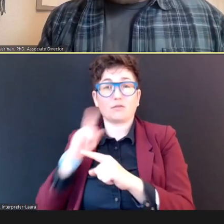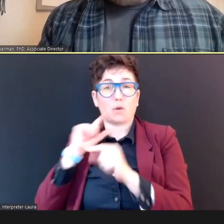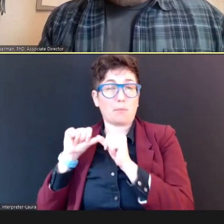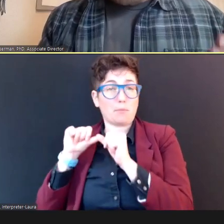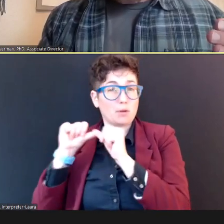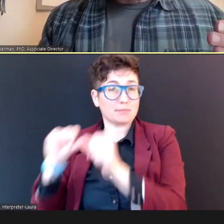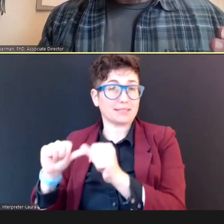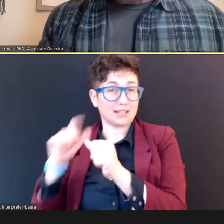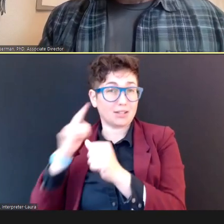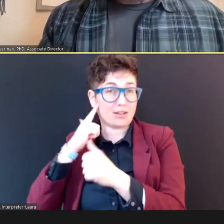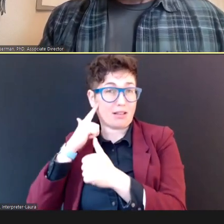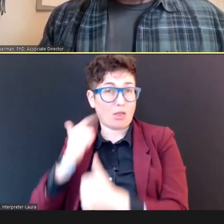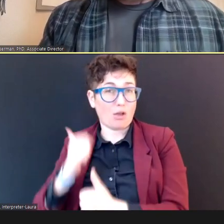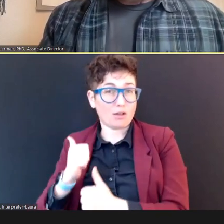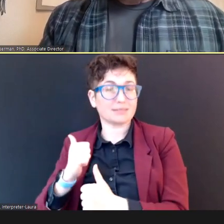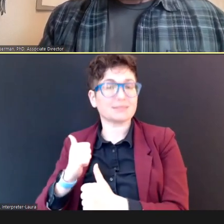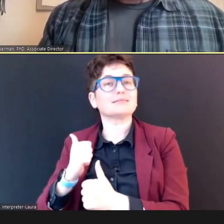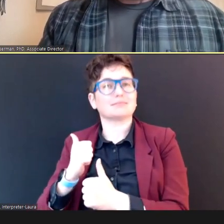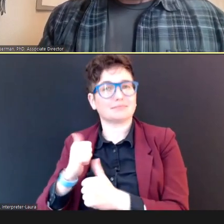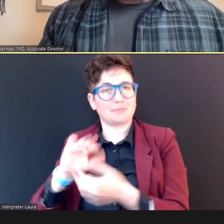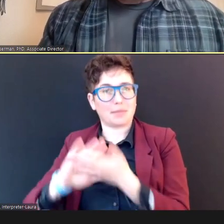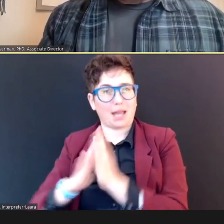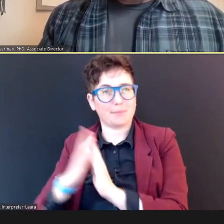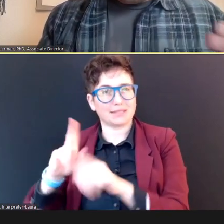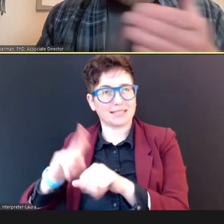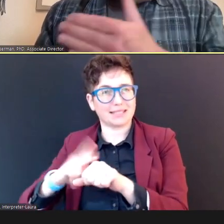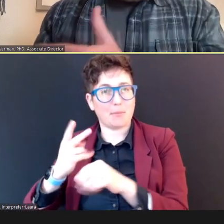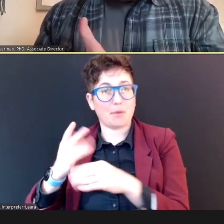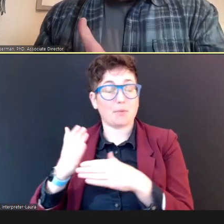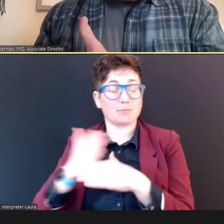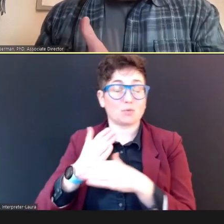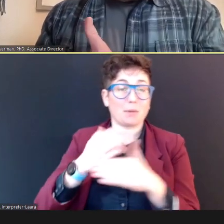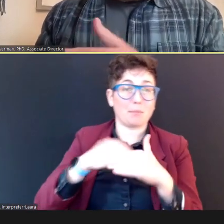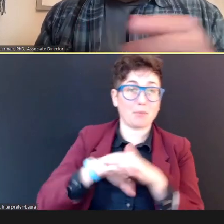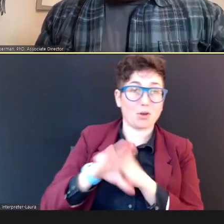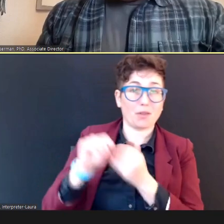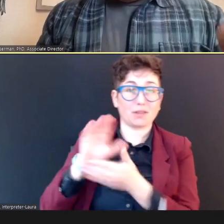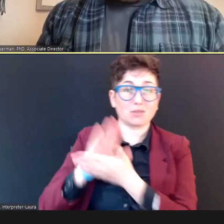doubles between birth and school age; from that original 3 in a